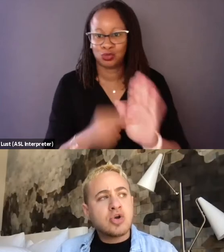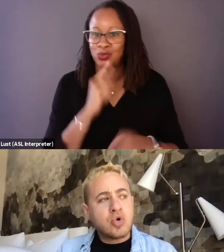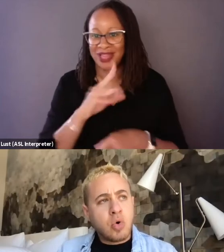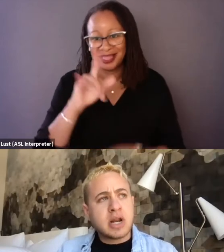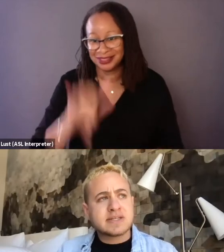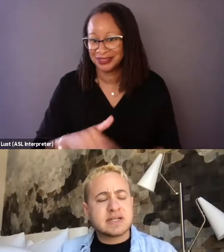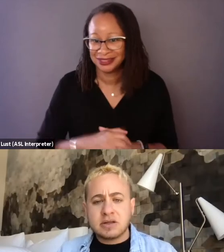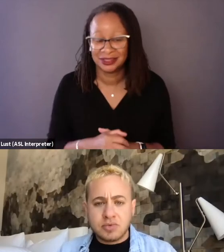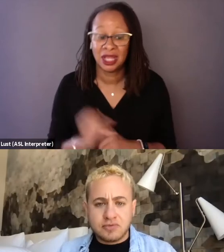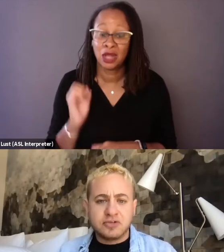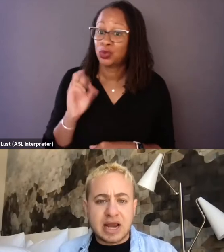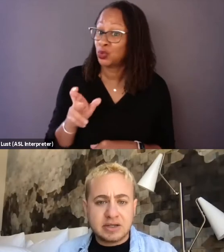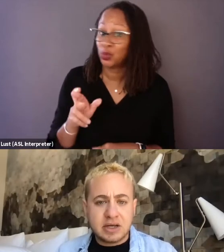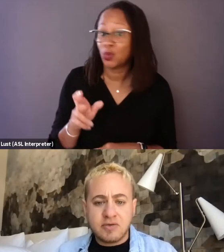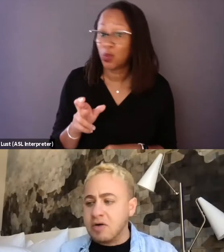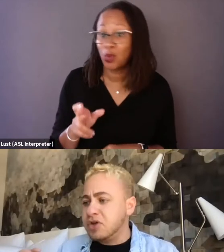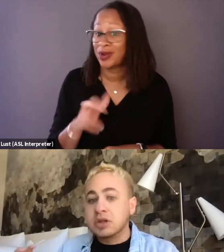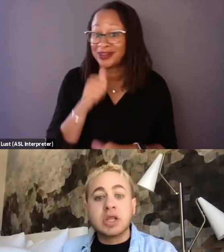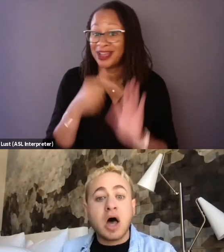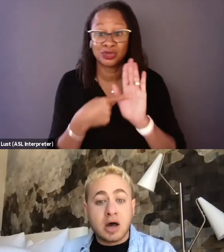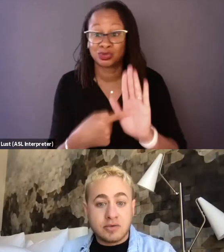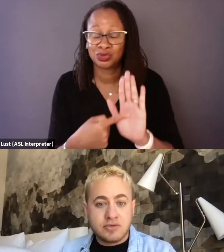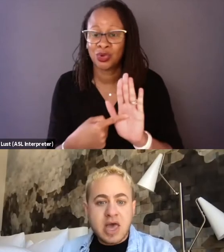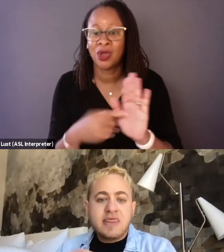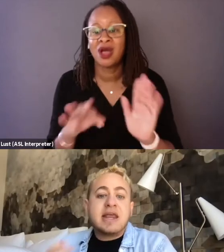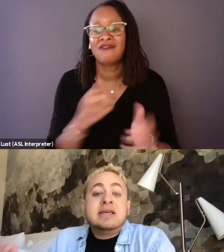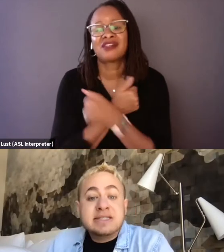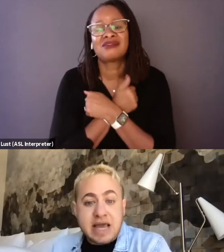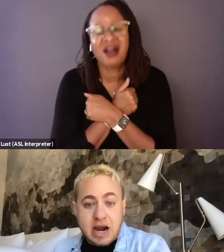nor necessarily reflective of the love that is there,